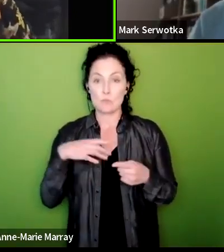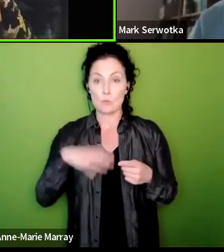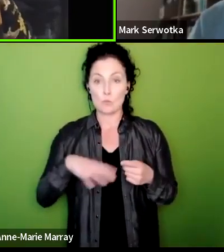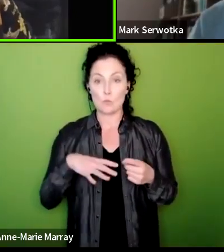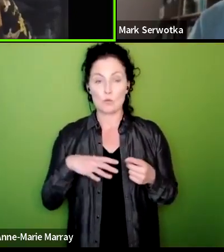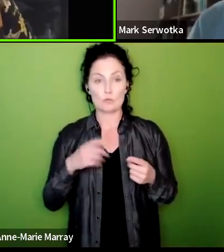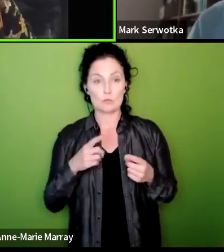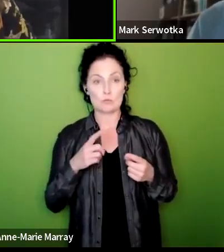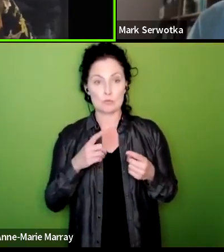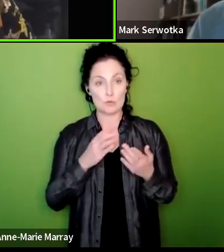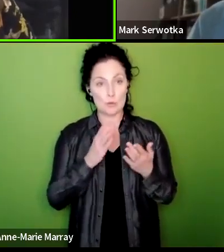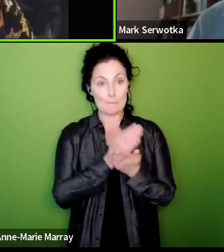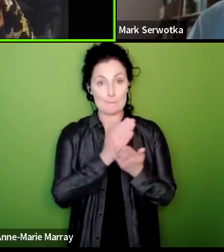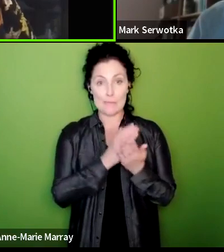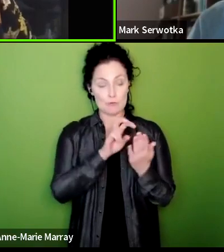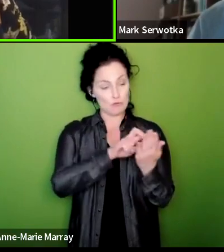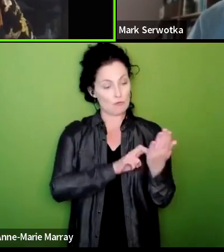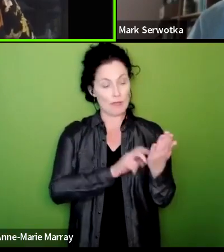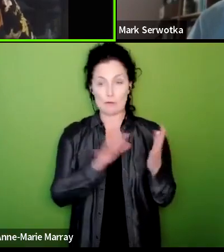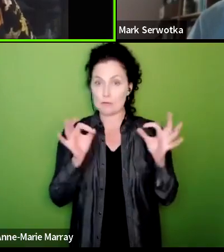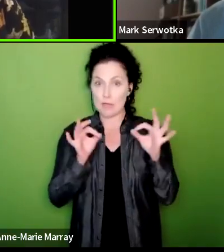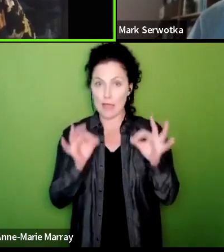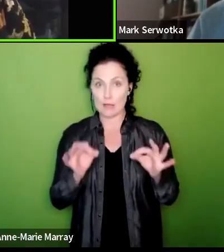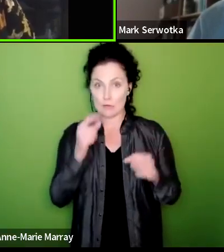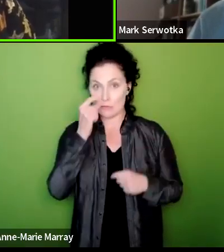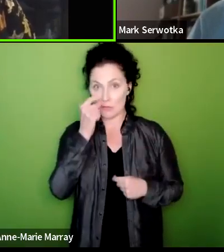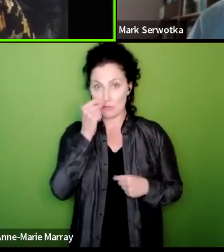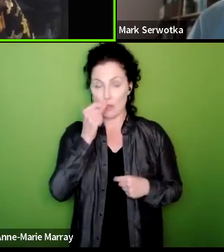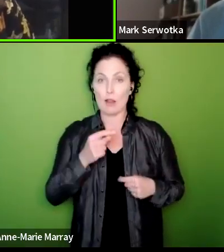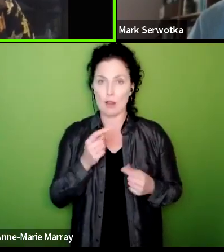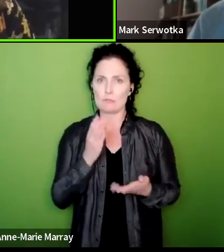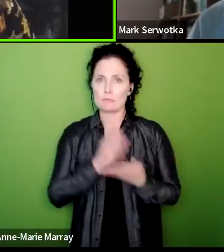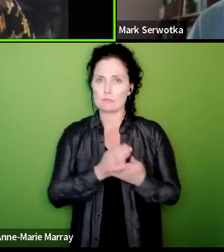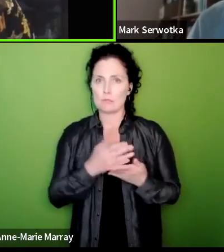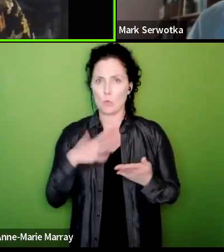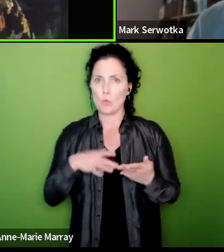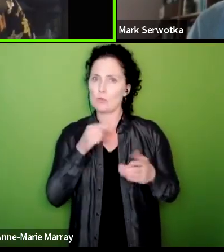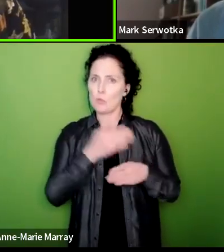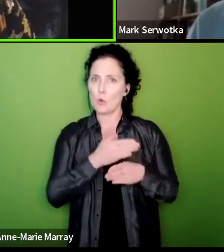that the records were as accurate as possible and really we want that work to continue so that in